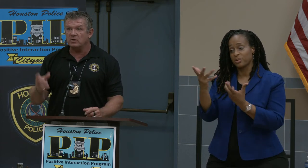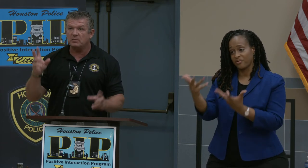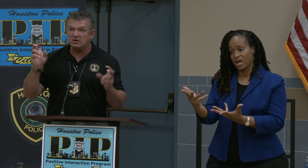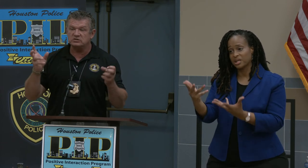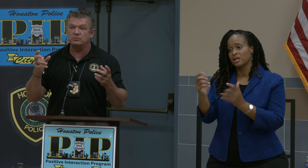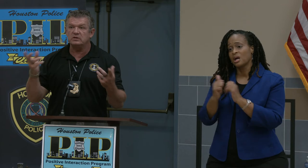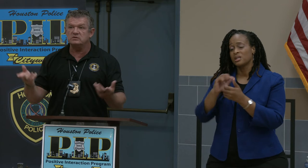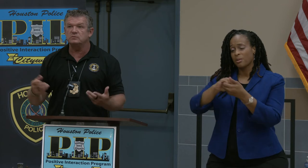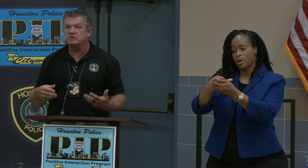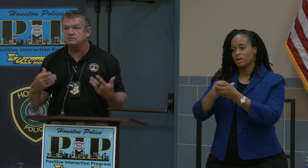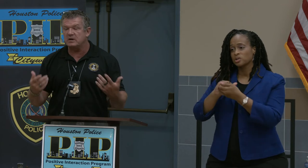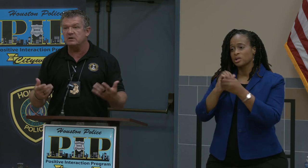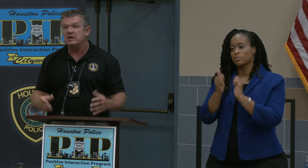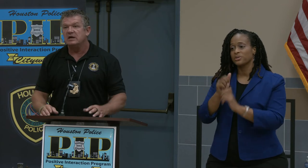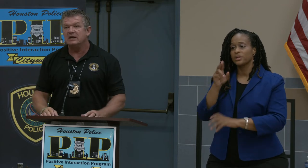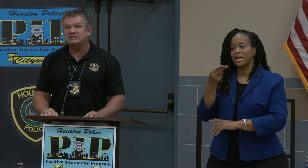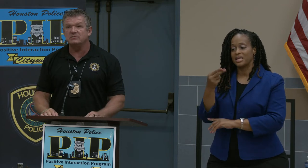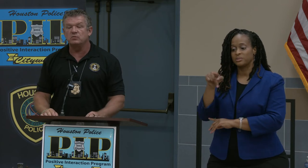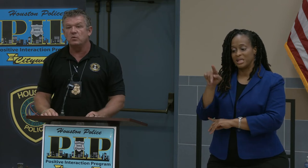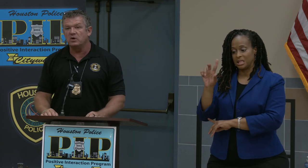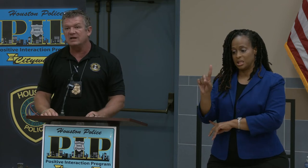a partnership with the Houston Police Department, and that's something we're working on.